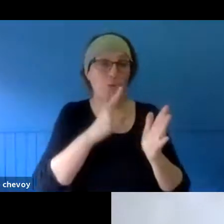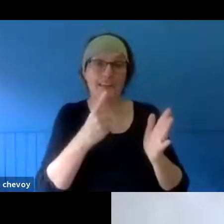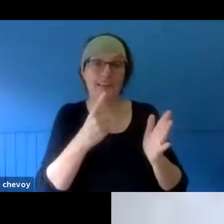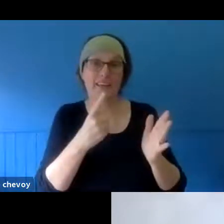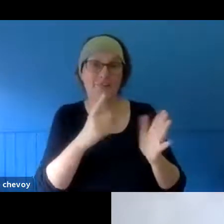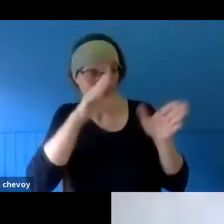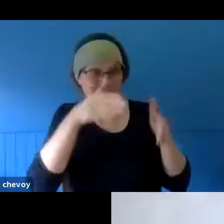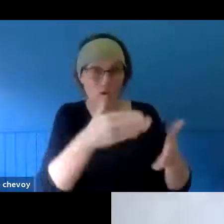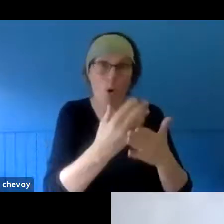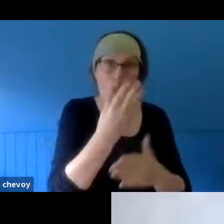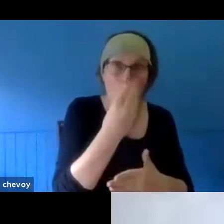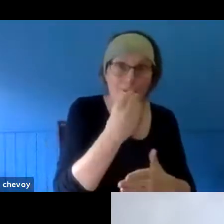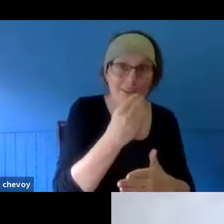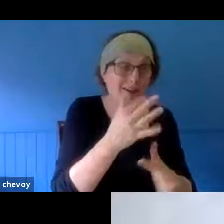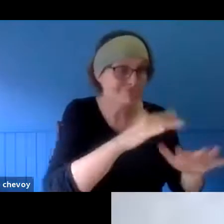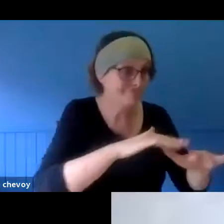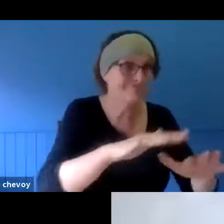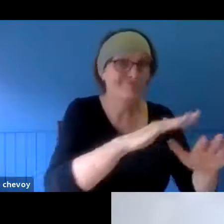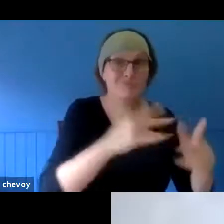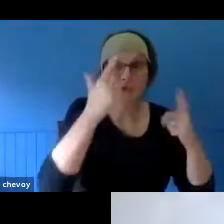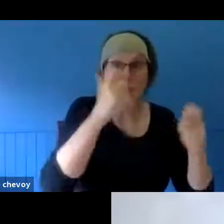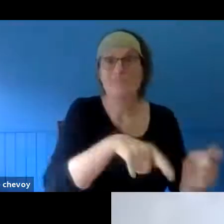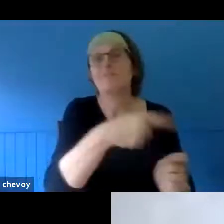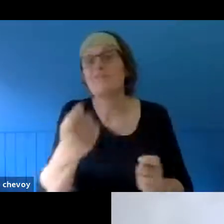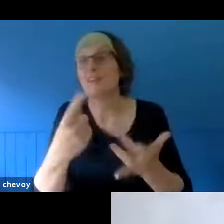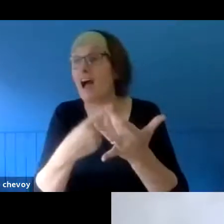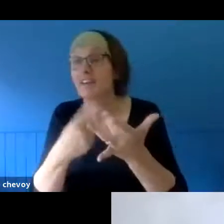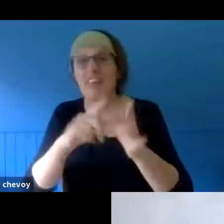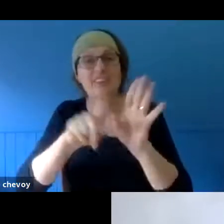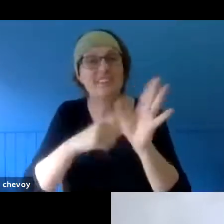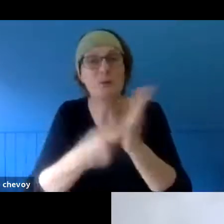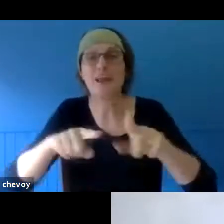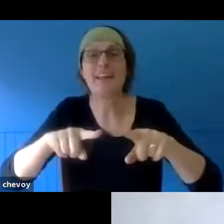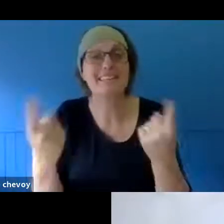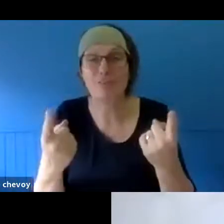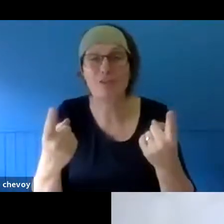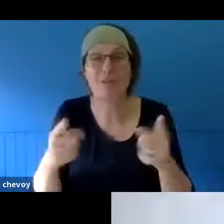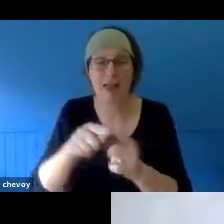time, but all around us in the same, central event. At another year, we